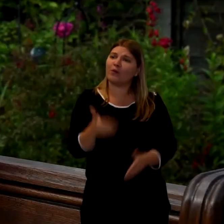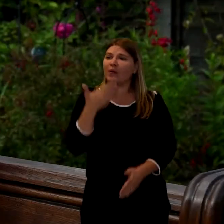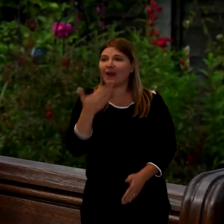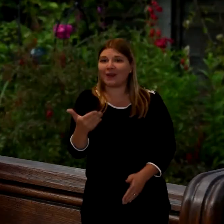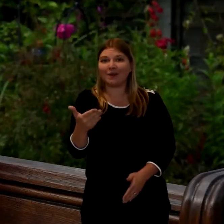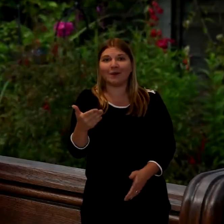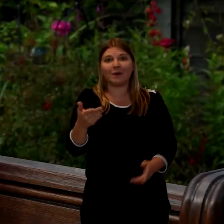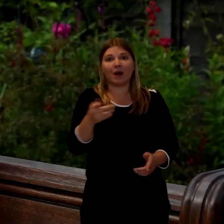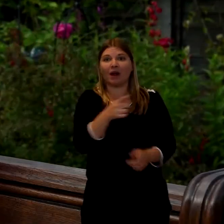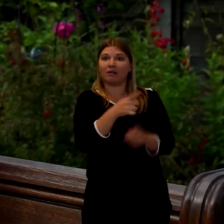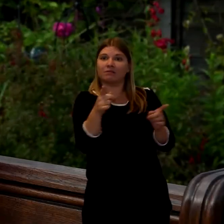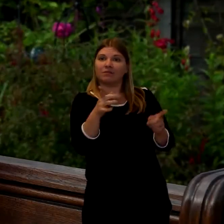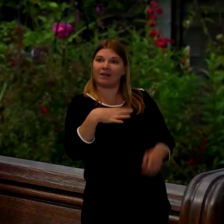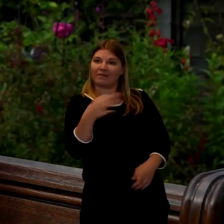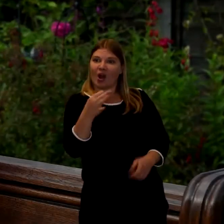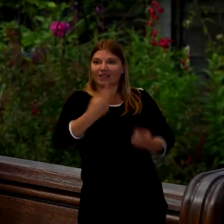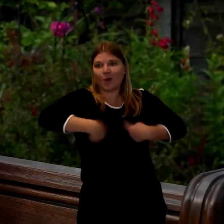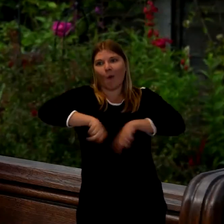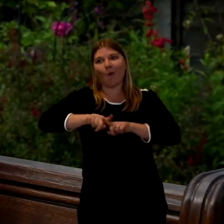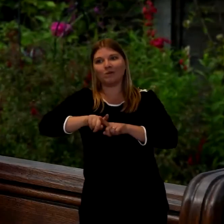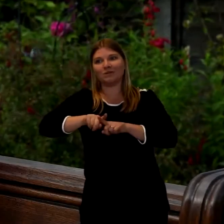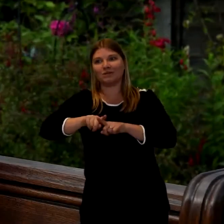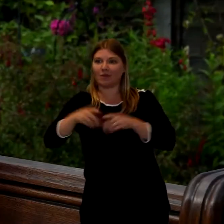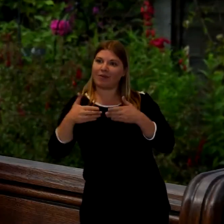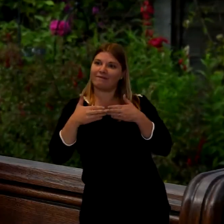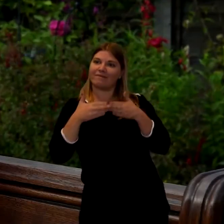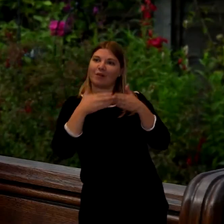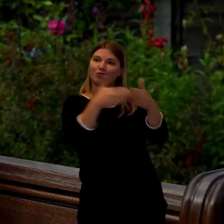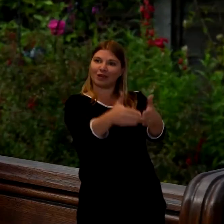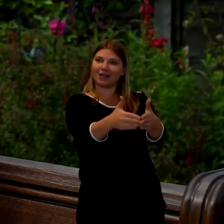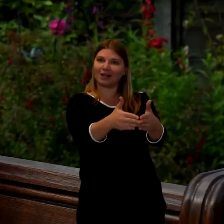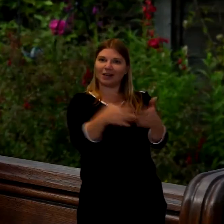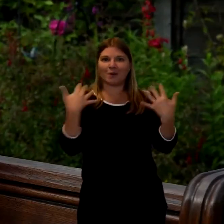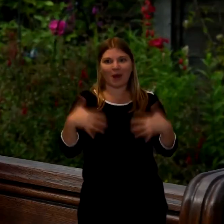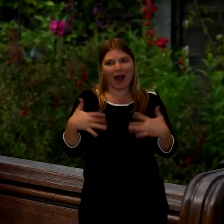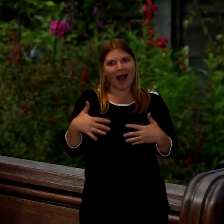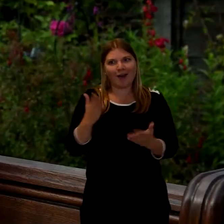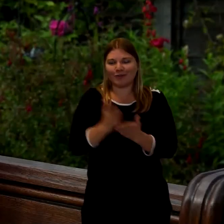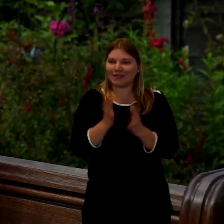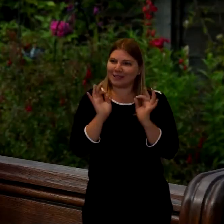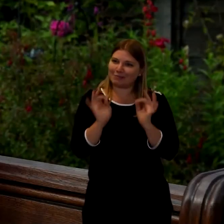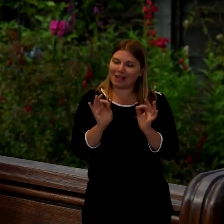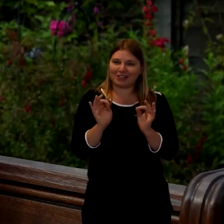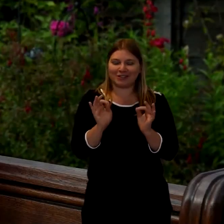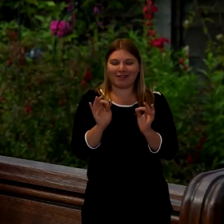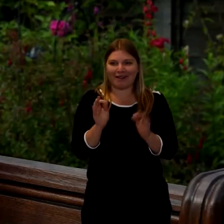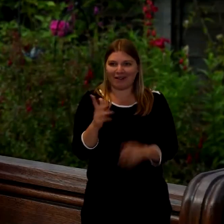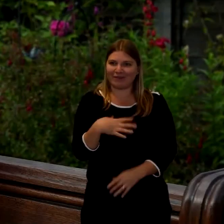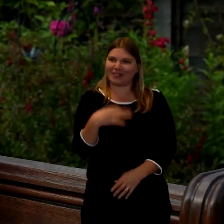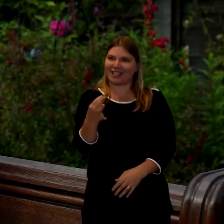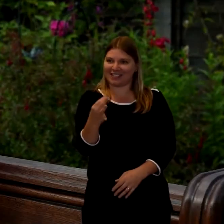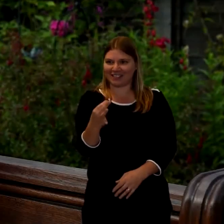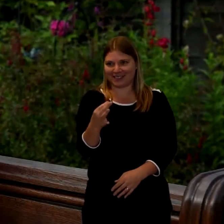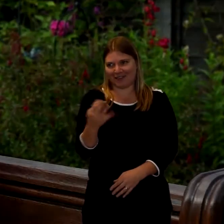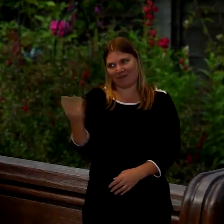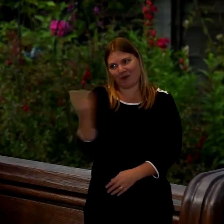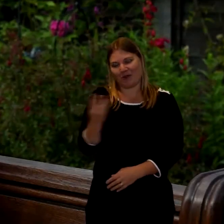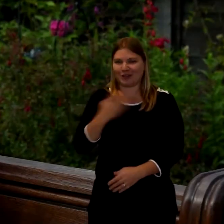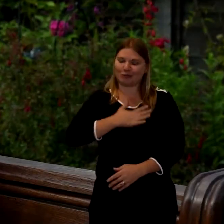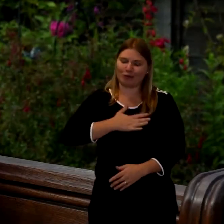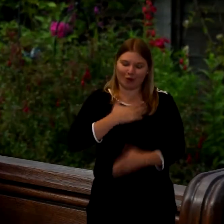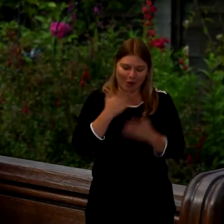special guests which is what we did um we went with my mum and dad I'm going to get all upset